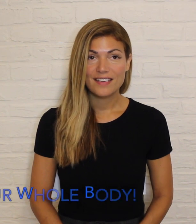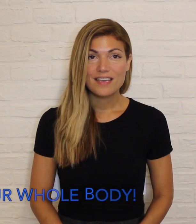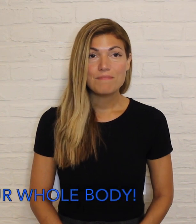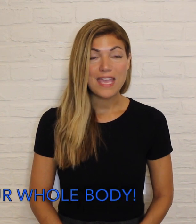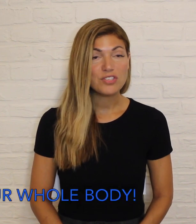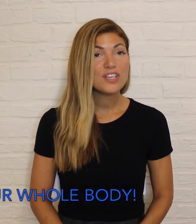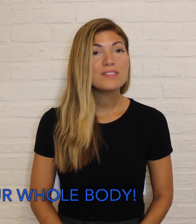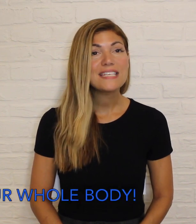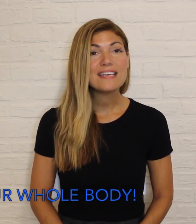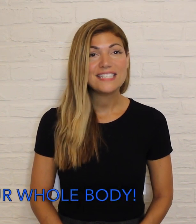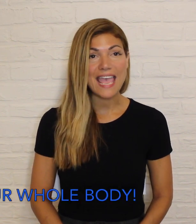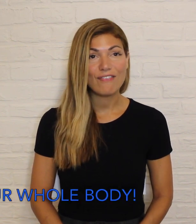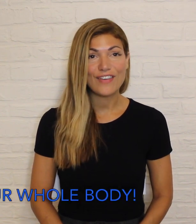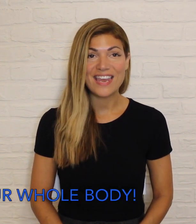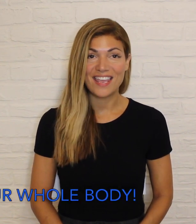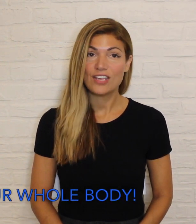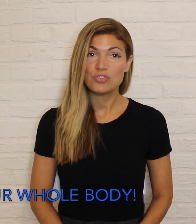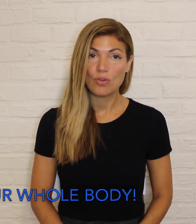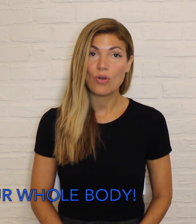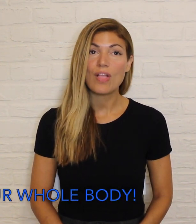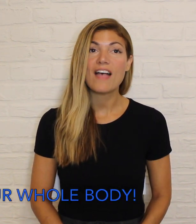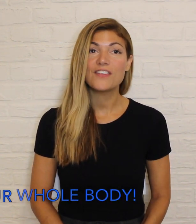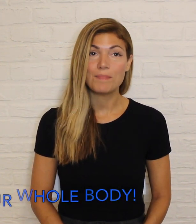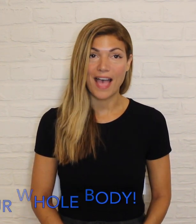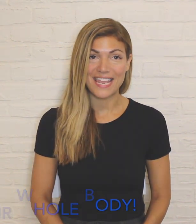Make sure you stay safe and in control of your body.